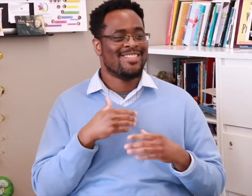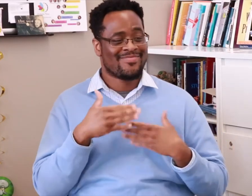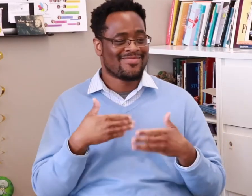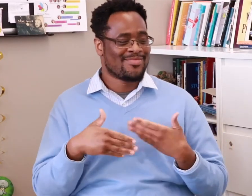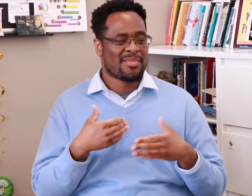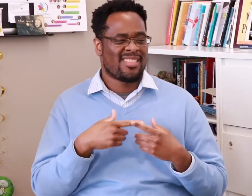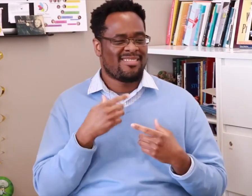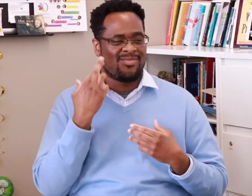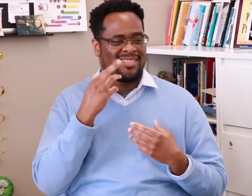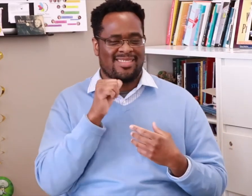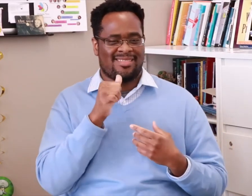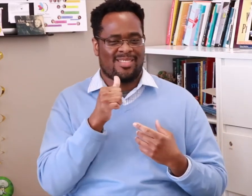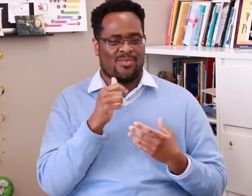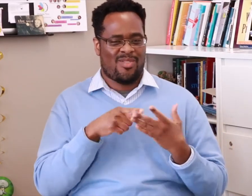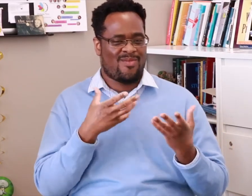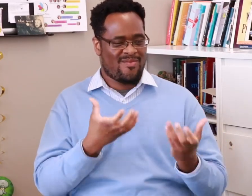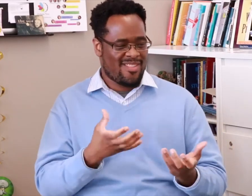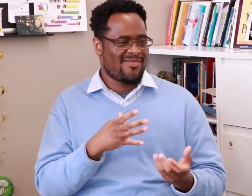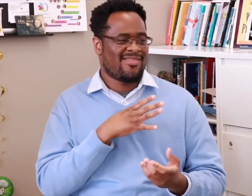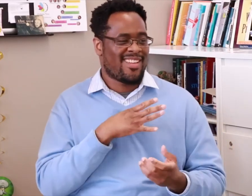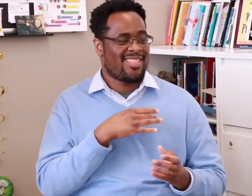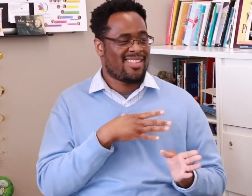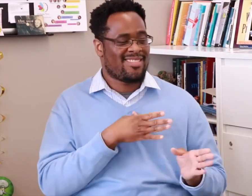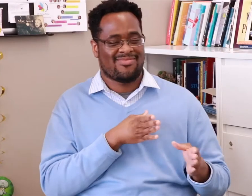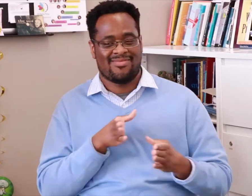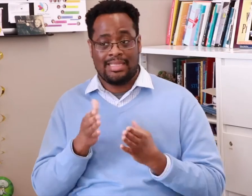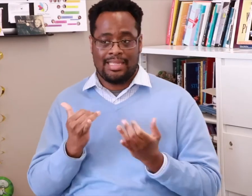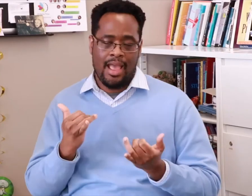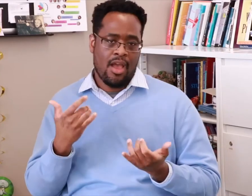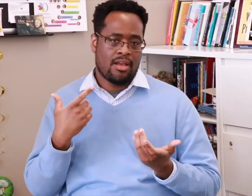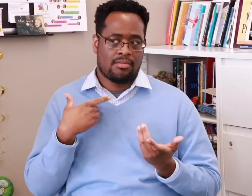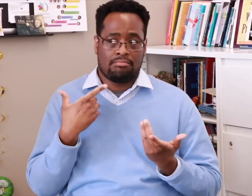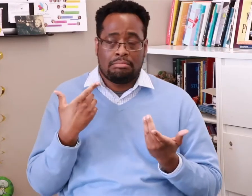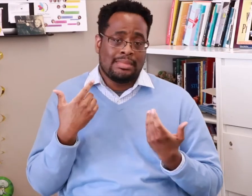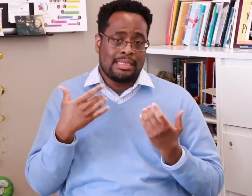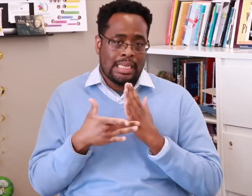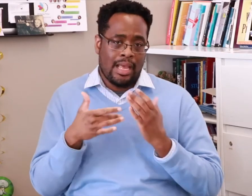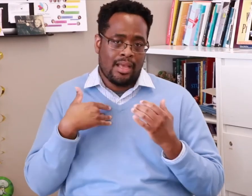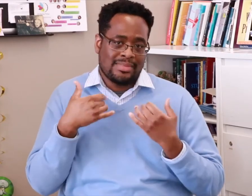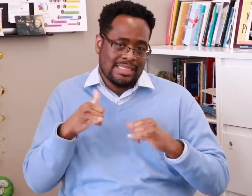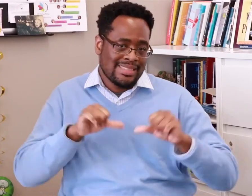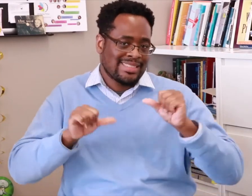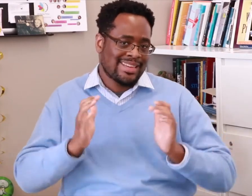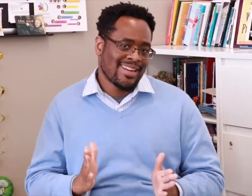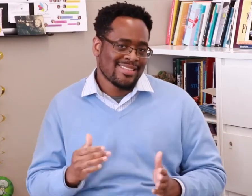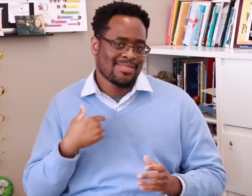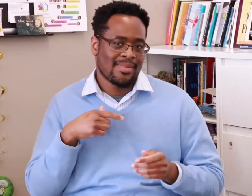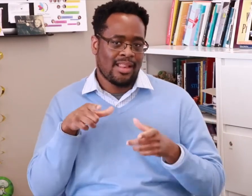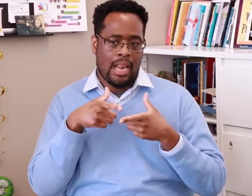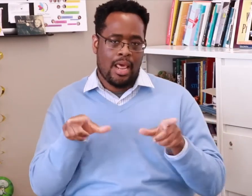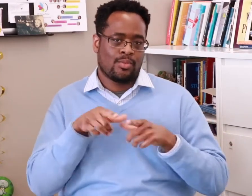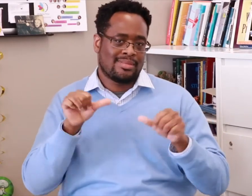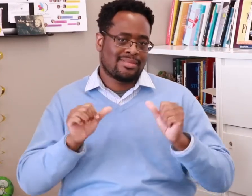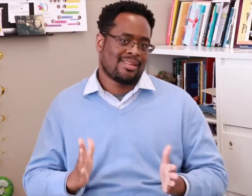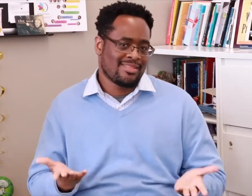Later I realized that it wasn’t what I wanted to do. Eventually, I changed my course and technically, I’m still a scientist -- I’m a Language Scientist!